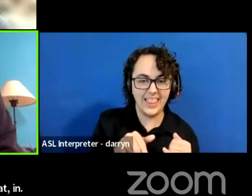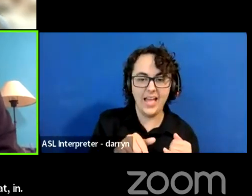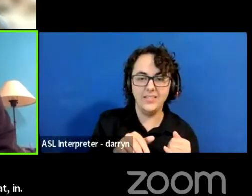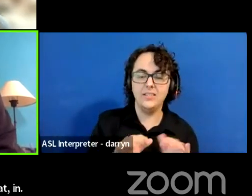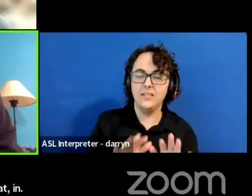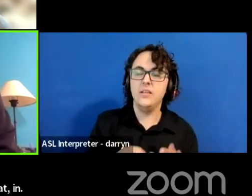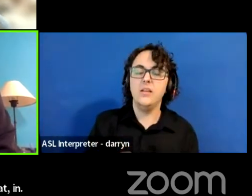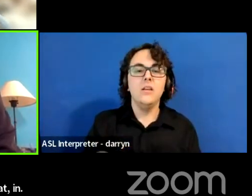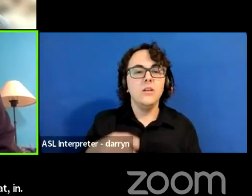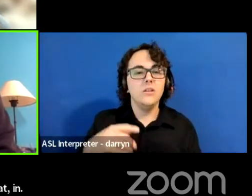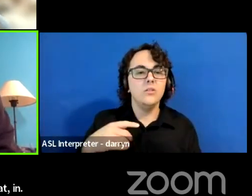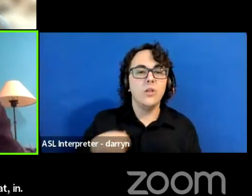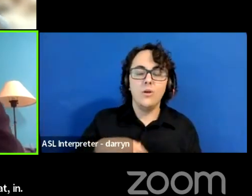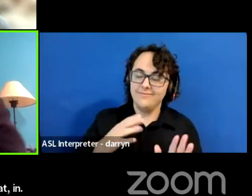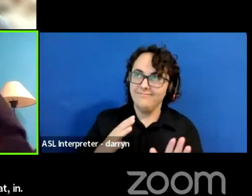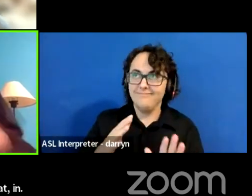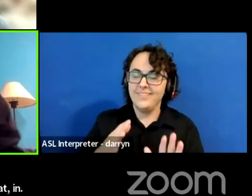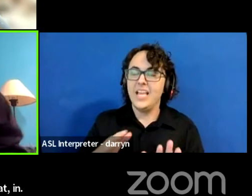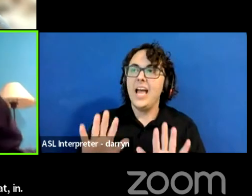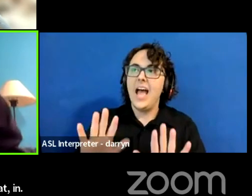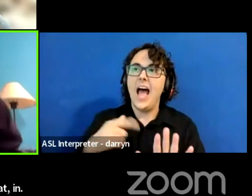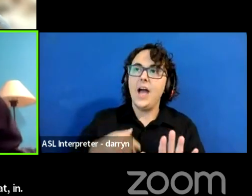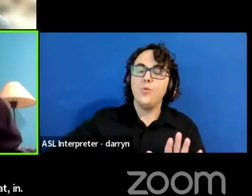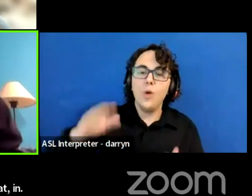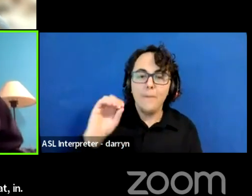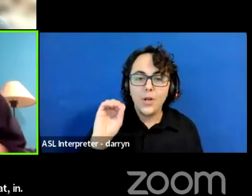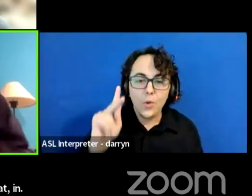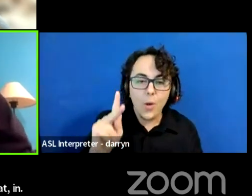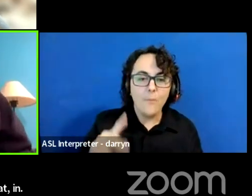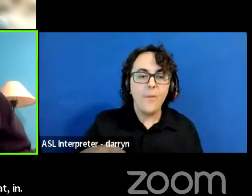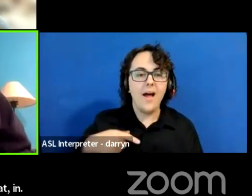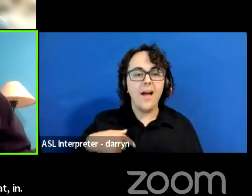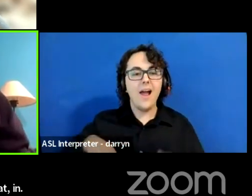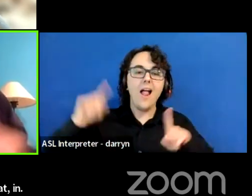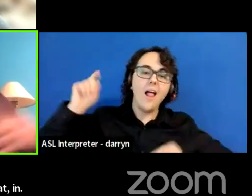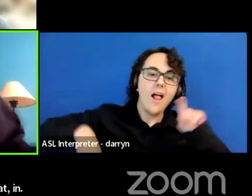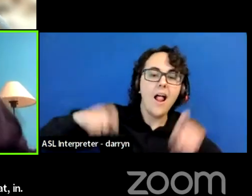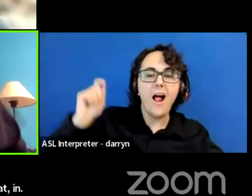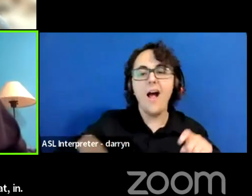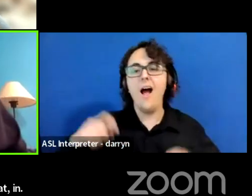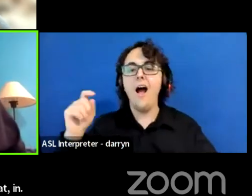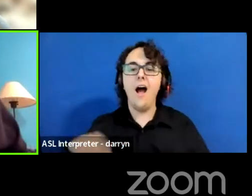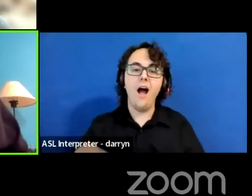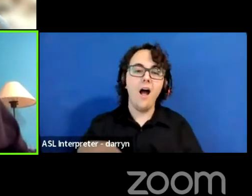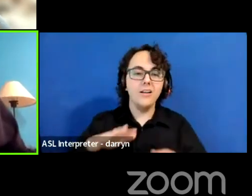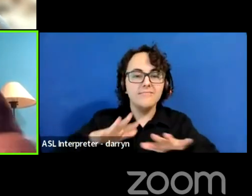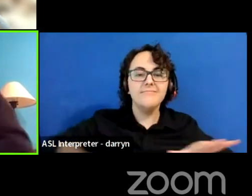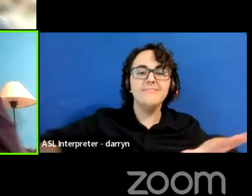Now, look, I grew up in Oklahoma, running up field, running in the woods, that was our play place.